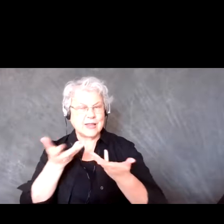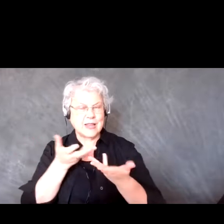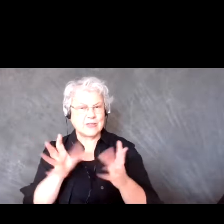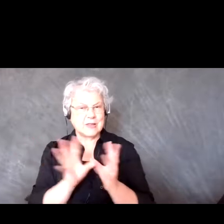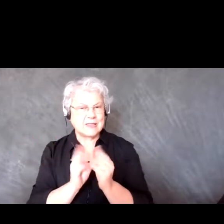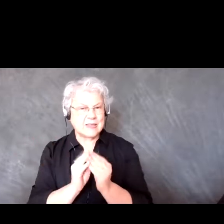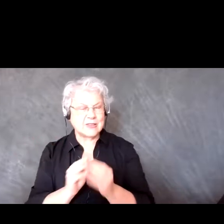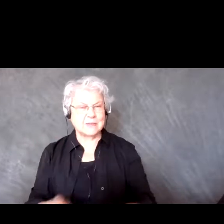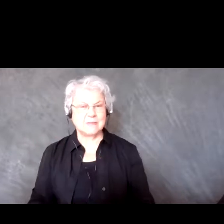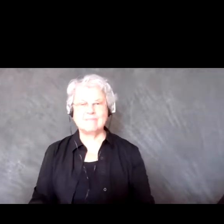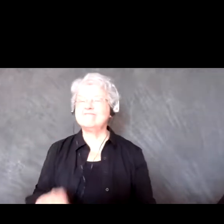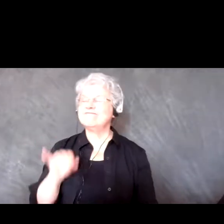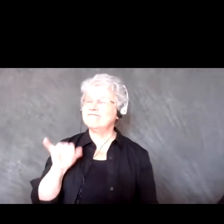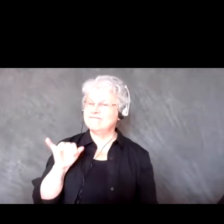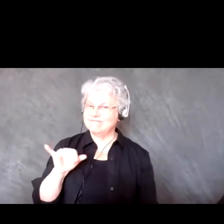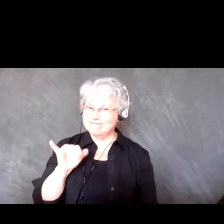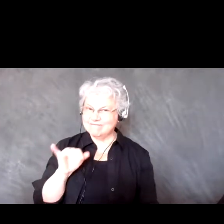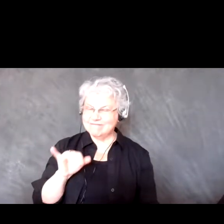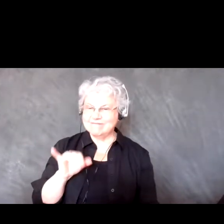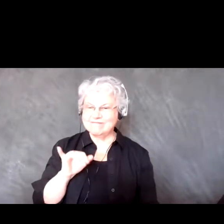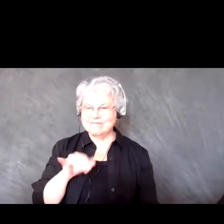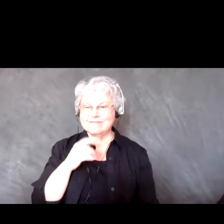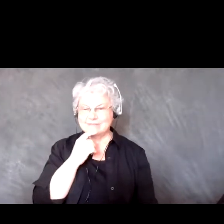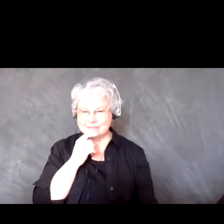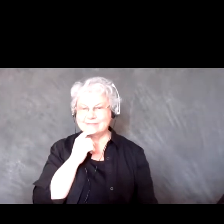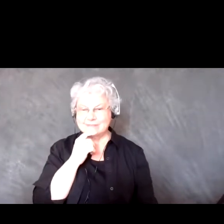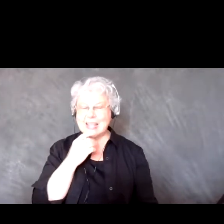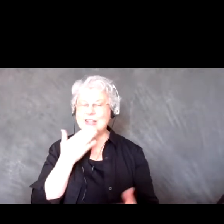Kyle Alec: Yeah, so with that I'm glad you brought that up because I